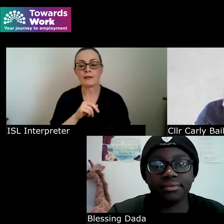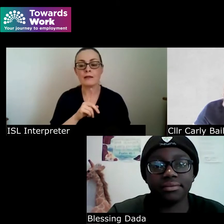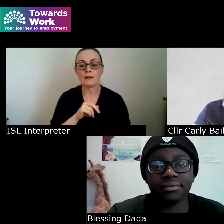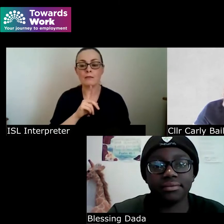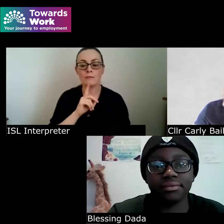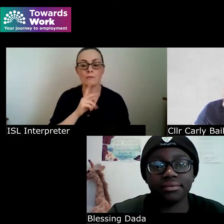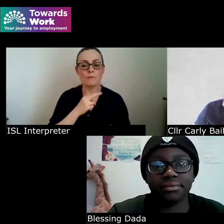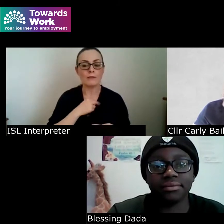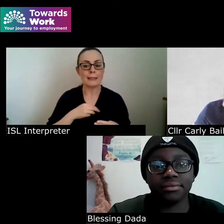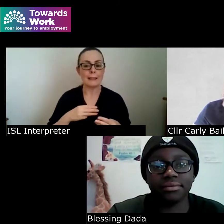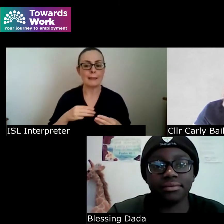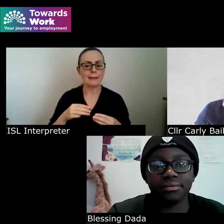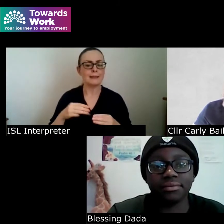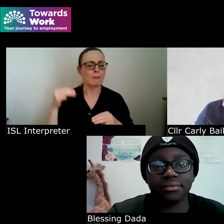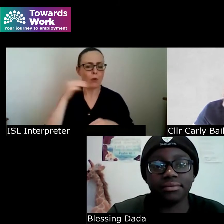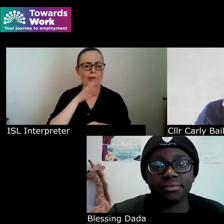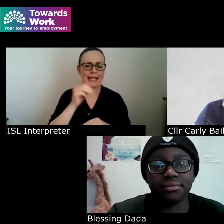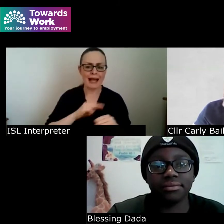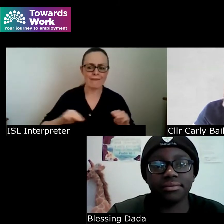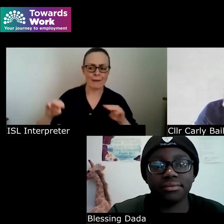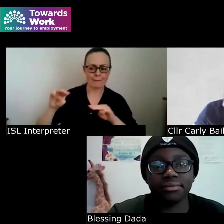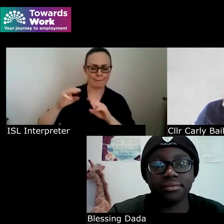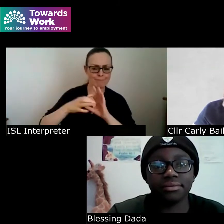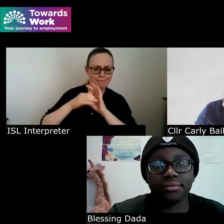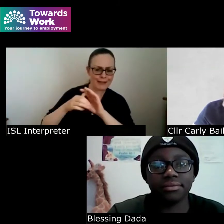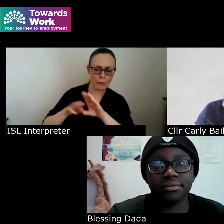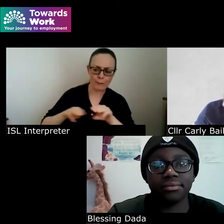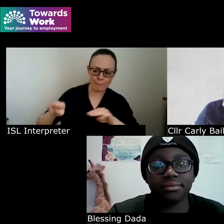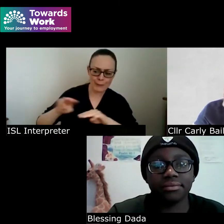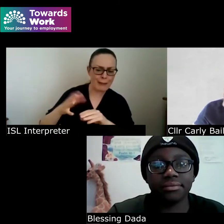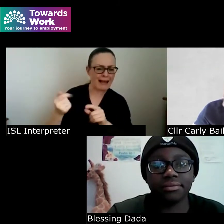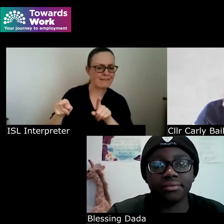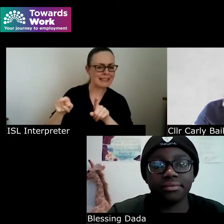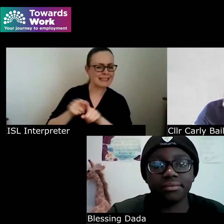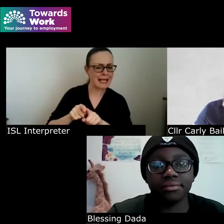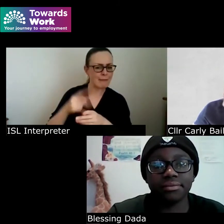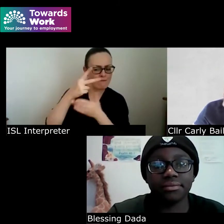are like-minded and share the same values who um who want to achieve those things